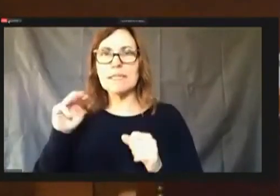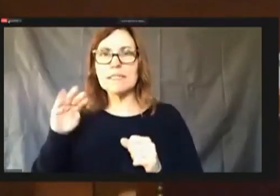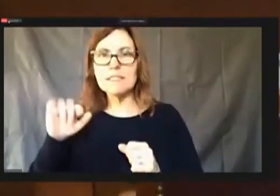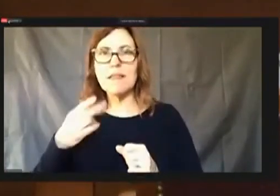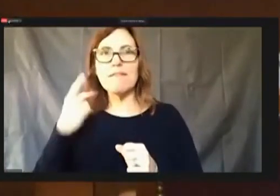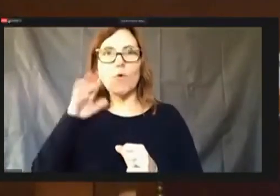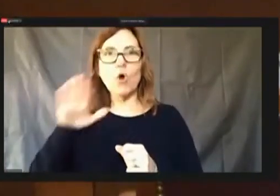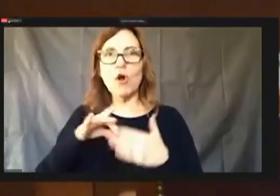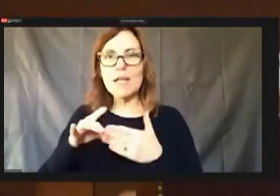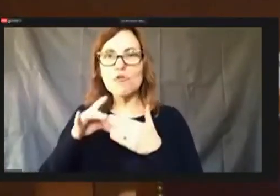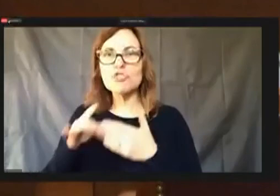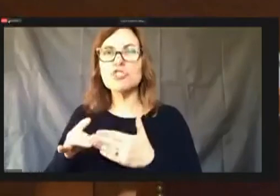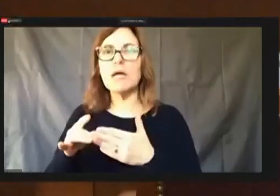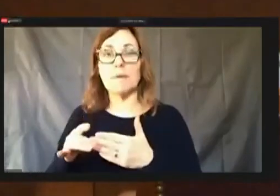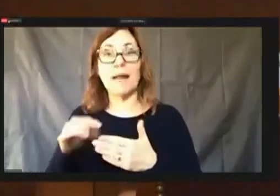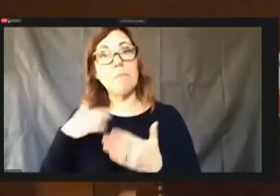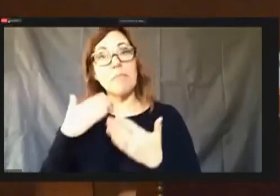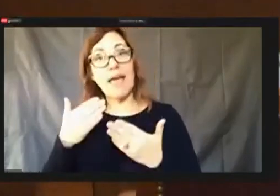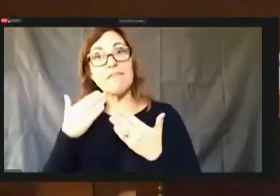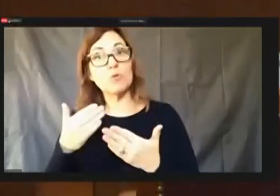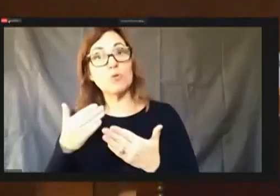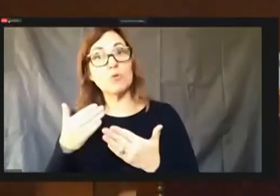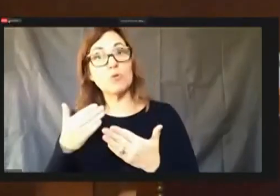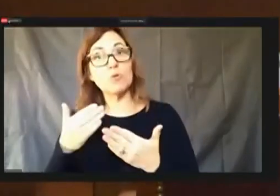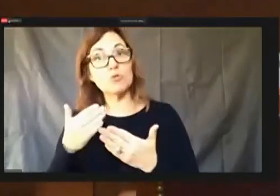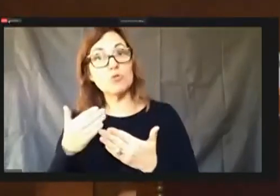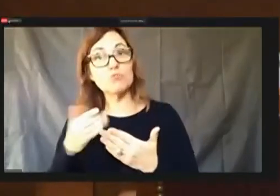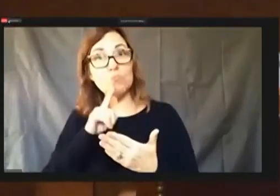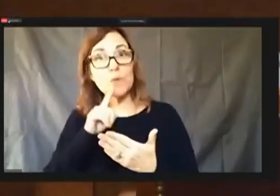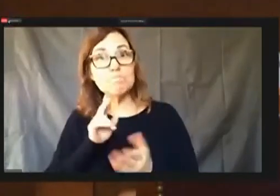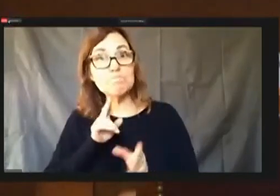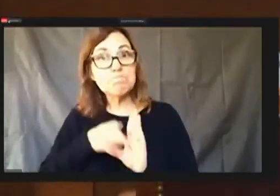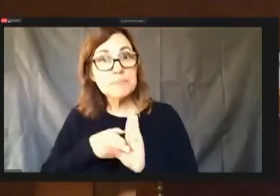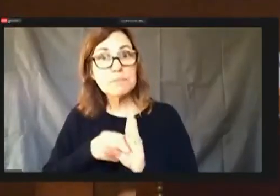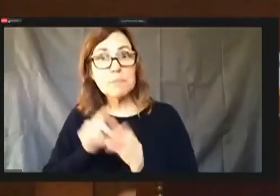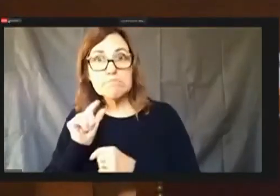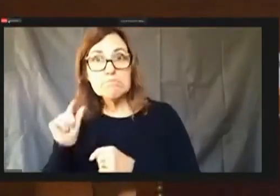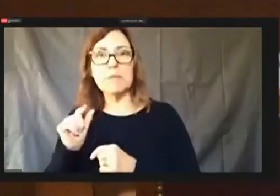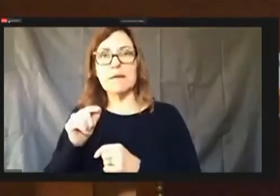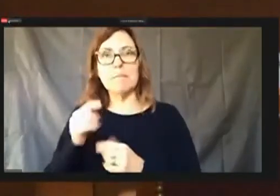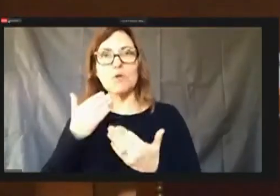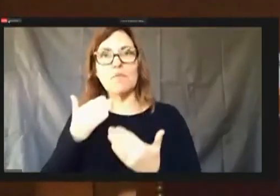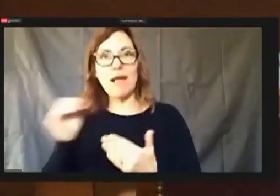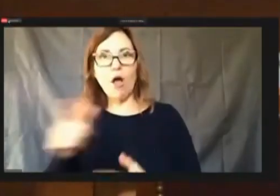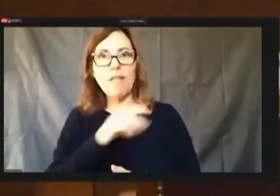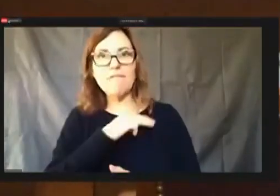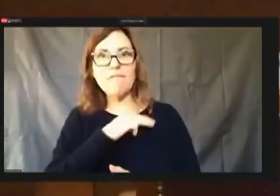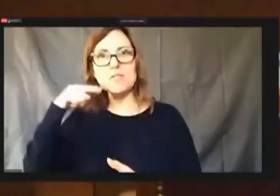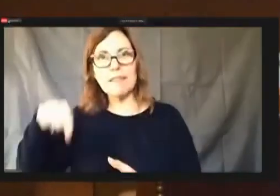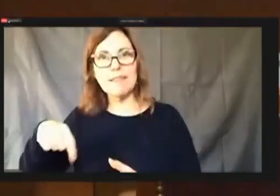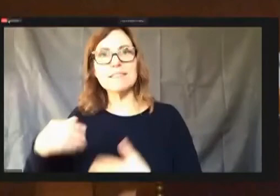I think all members are all of your participation in this current process we we have non members